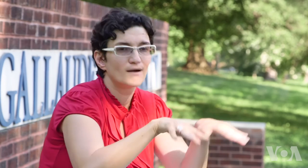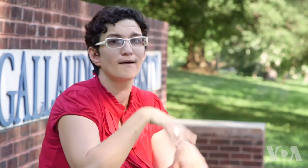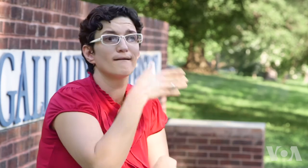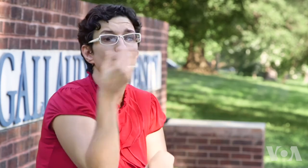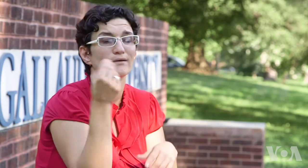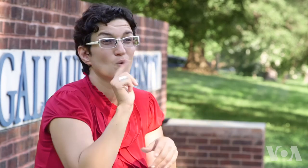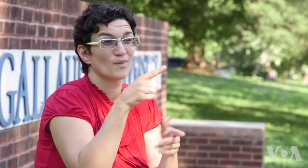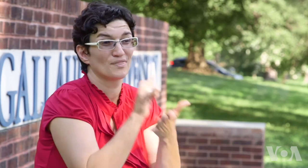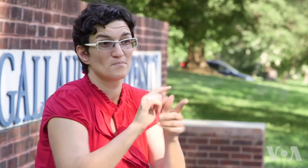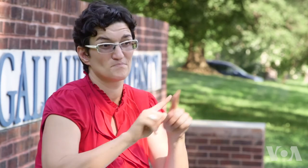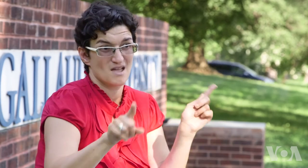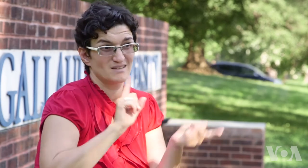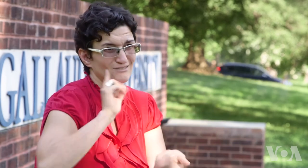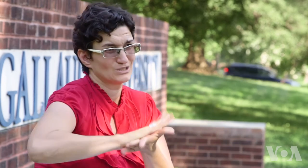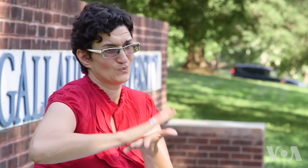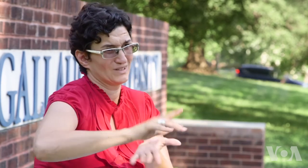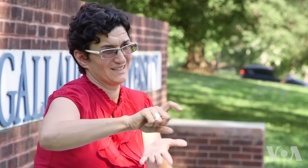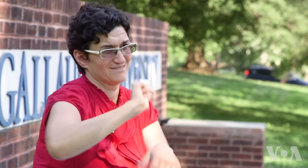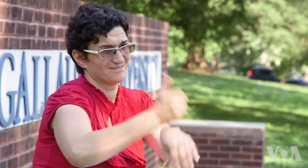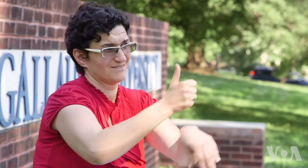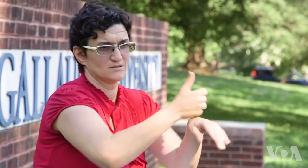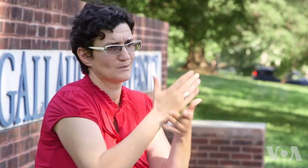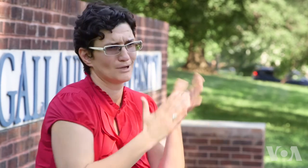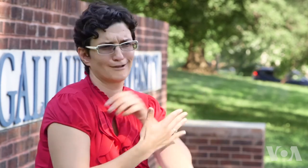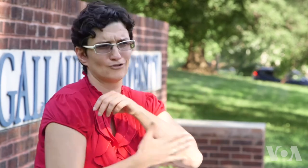And deaf schools - some countries don’t have enough deaf schools,